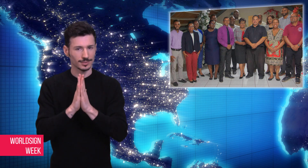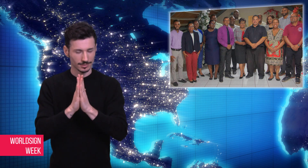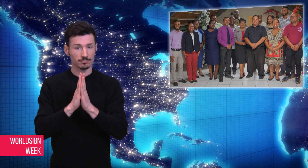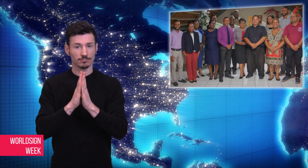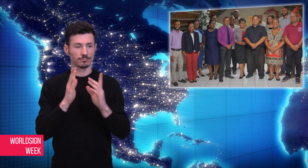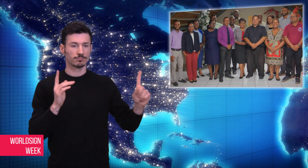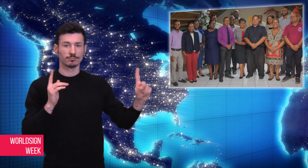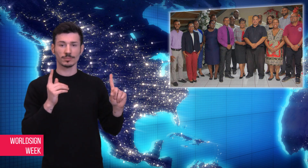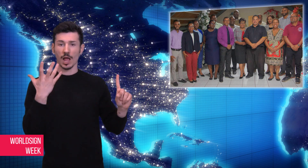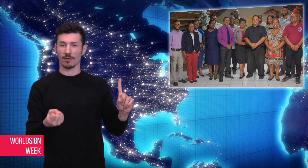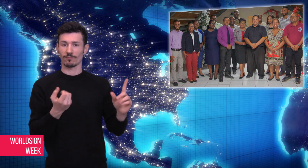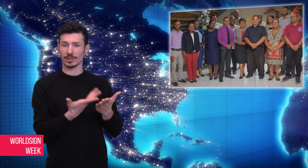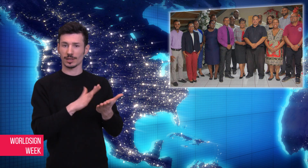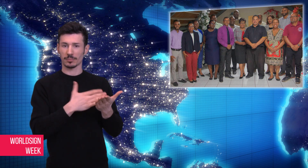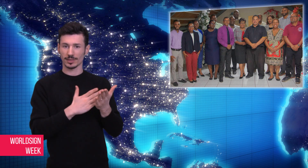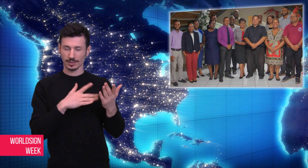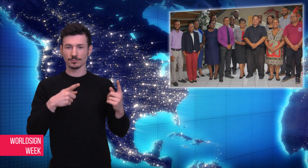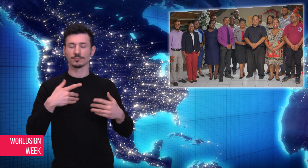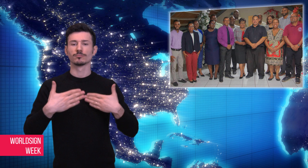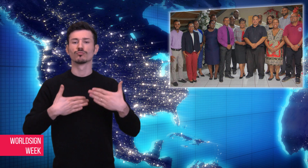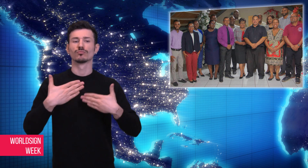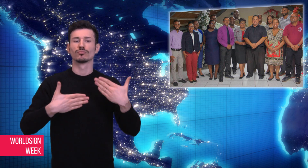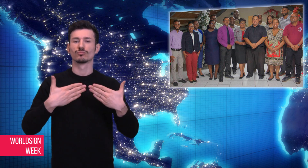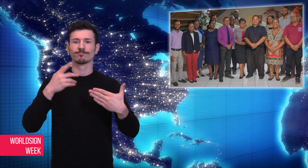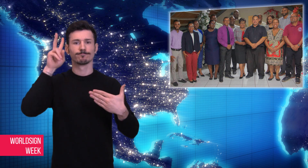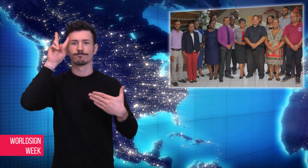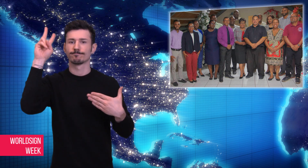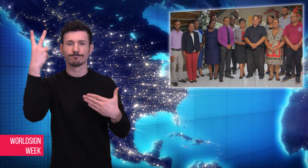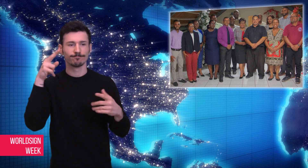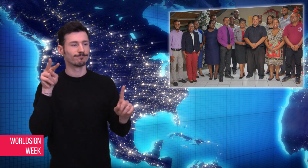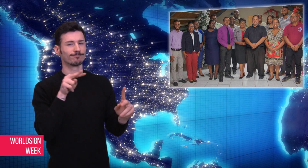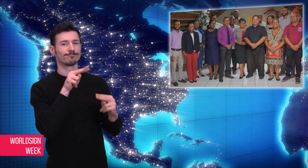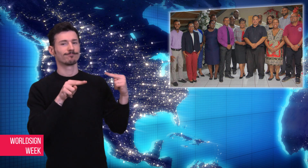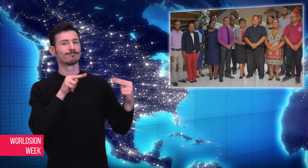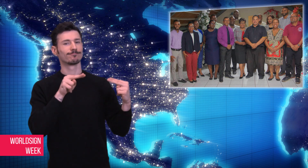and changed his mind and married his interpreter.